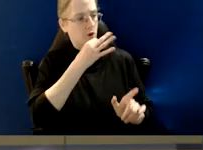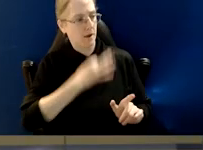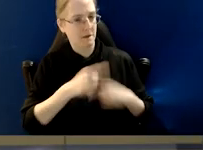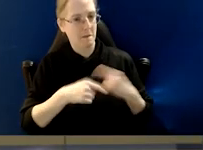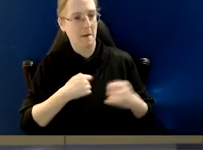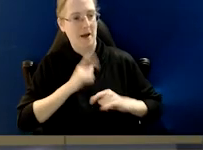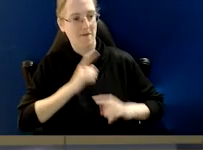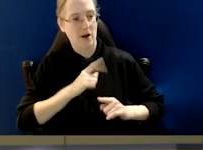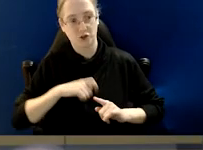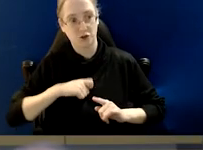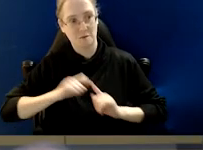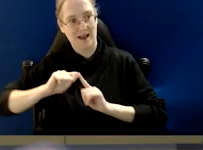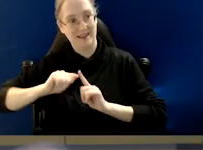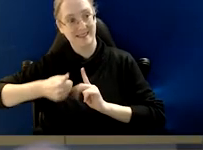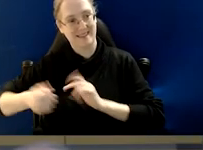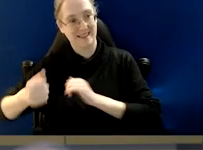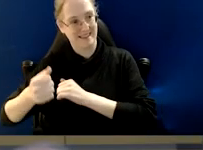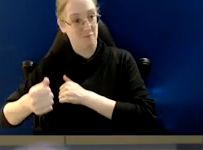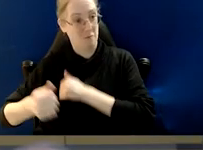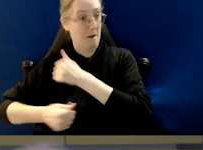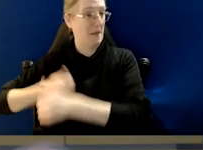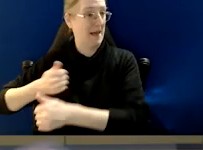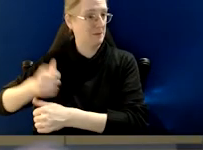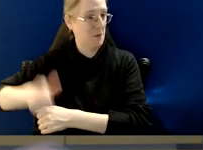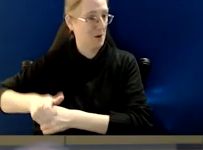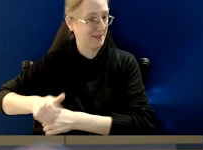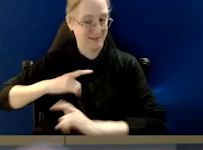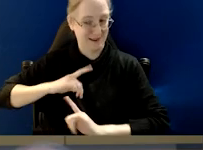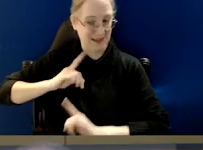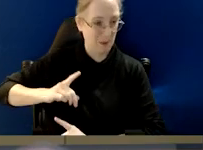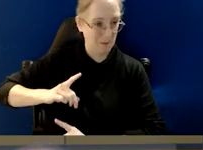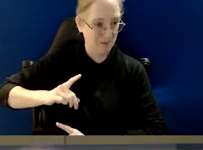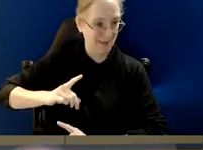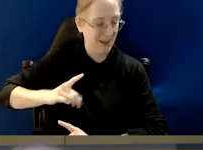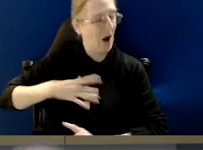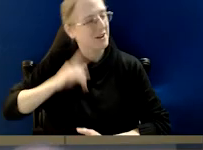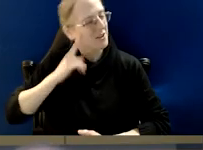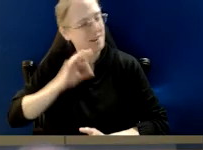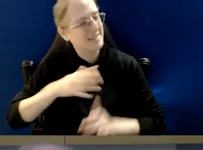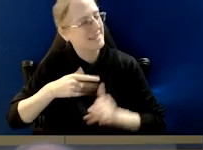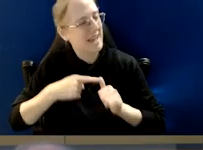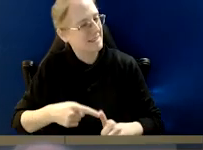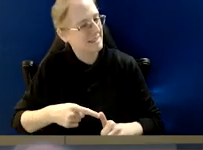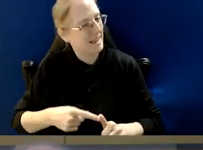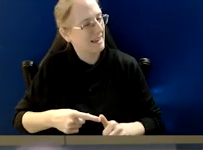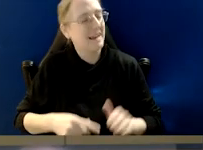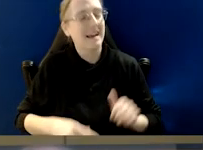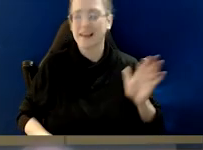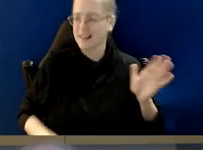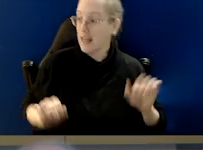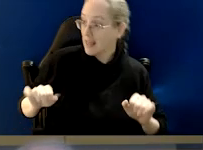I'm mindful that you asked me about my advice to my successor, and I don't think I answered that question. Oh, yes. What advice are you gonna give your successor, Deborah?